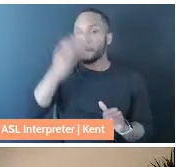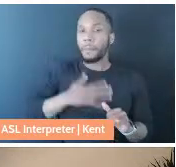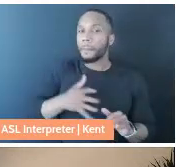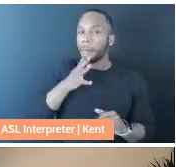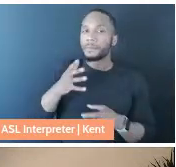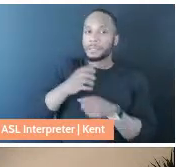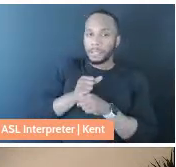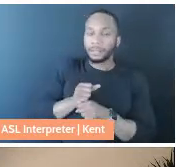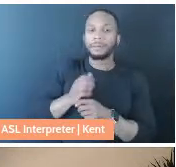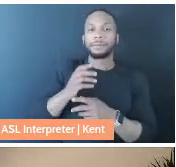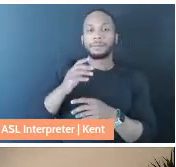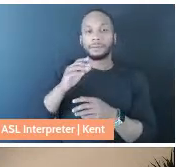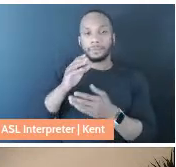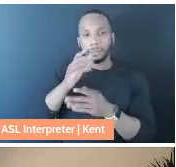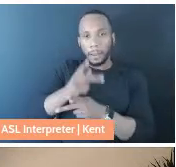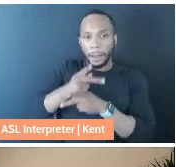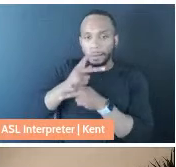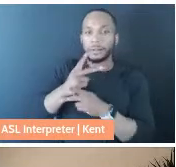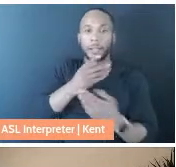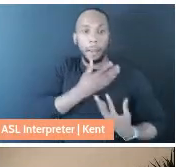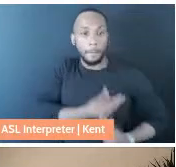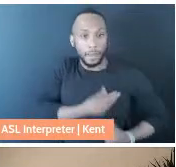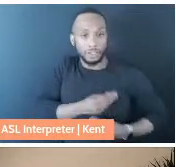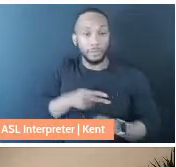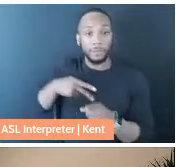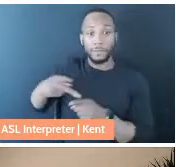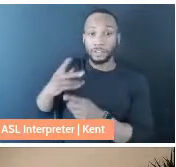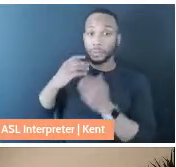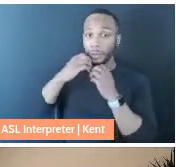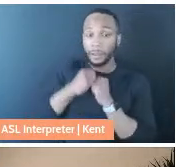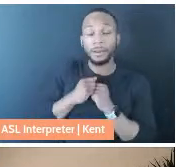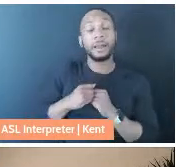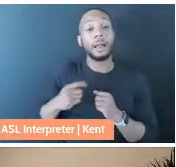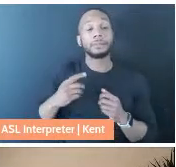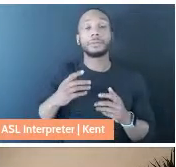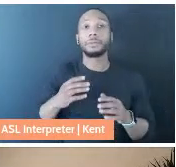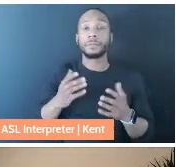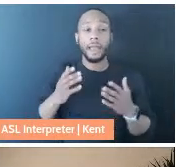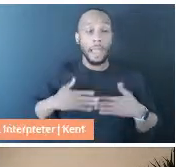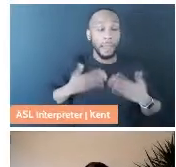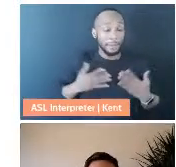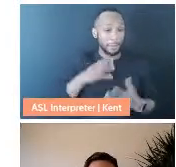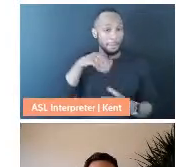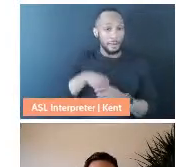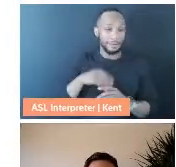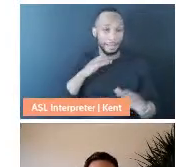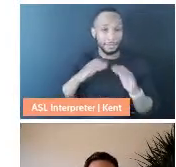professional care. I'm so happy to be a part of this conversation and I still look forward to